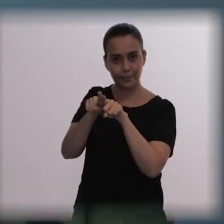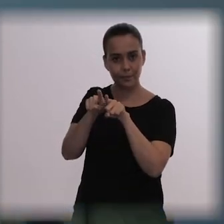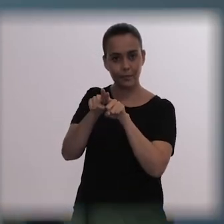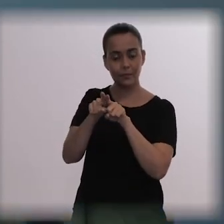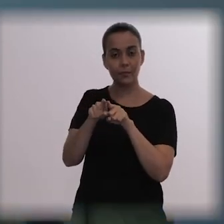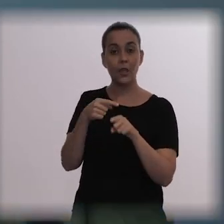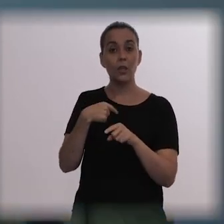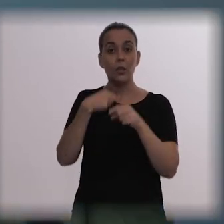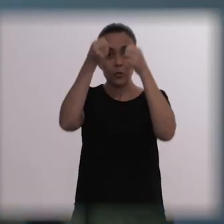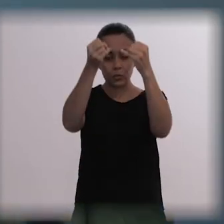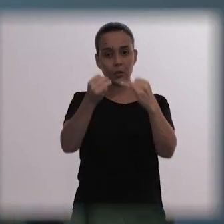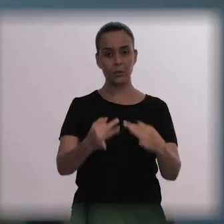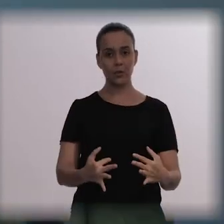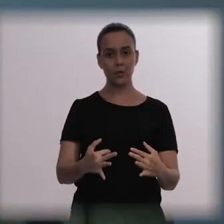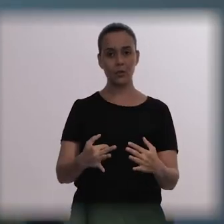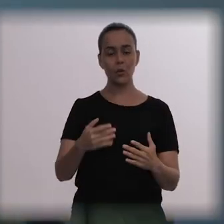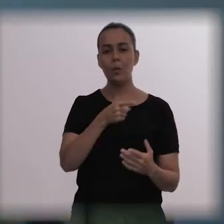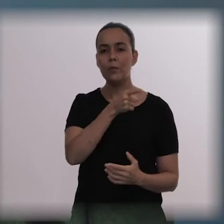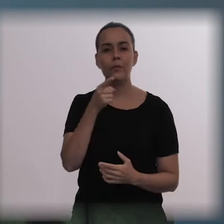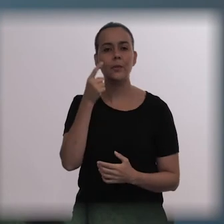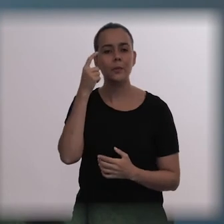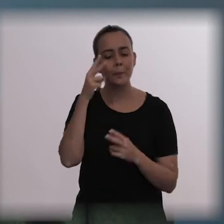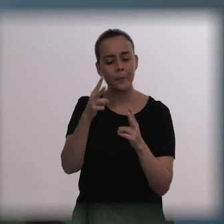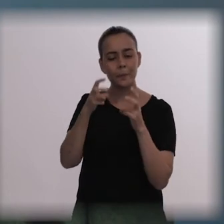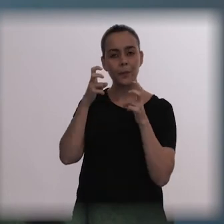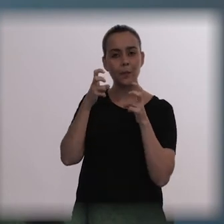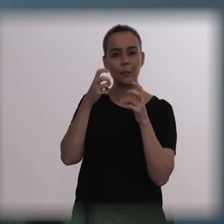the impact mental health disorders have in the society.